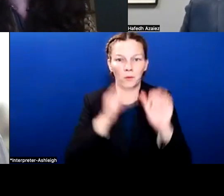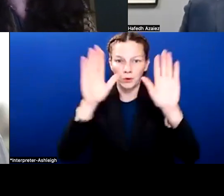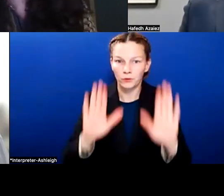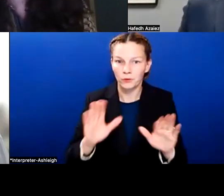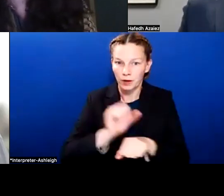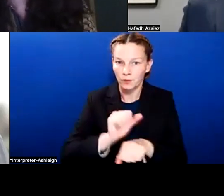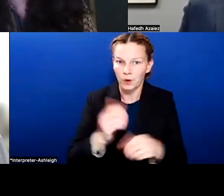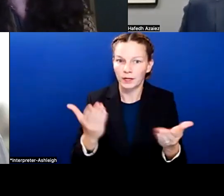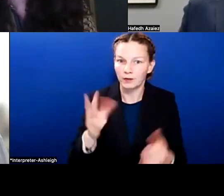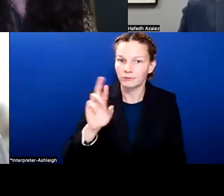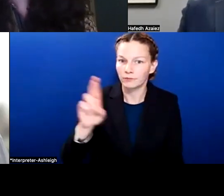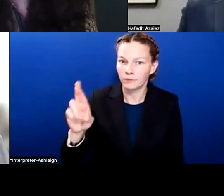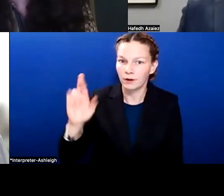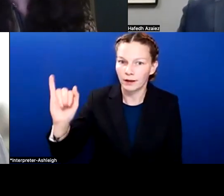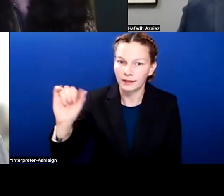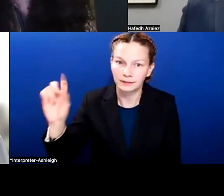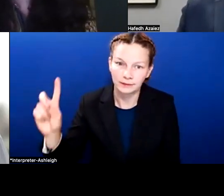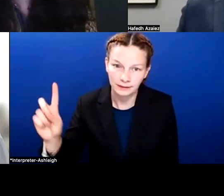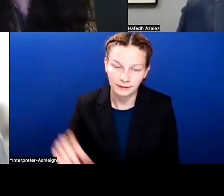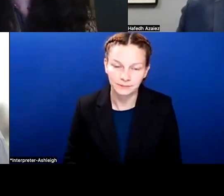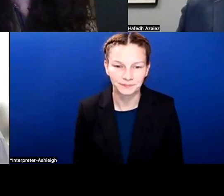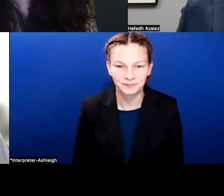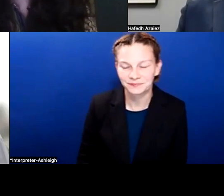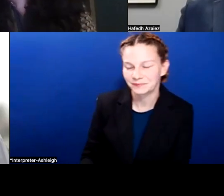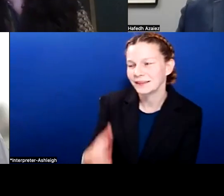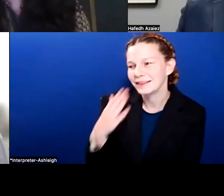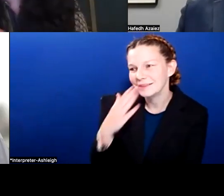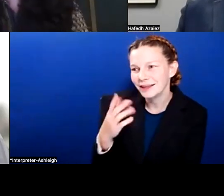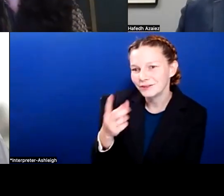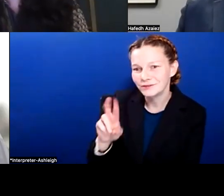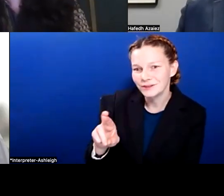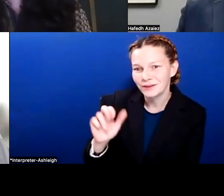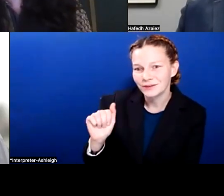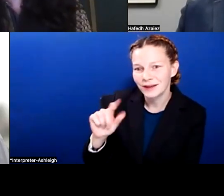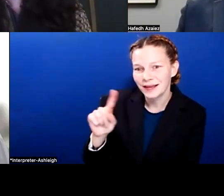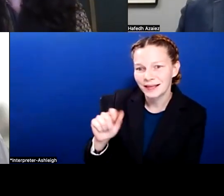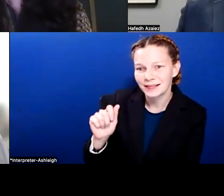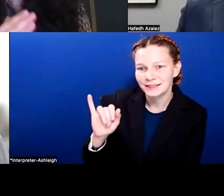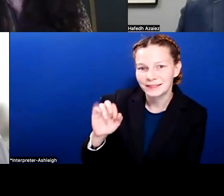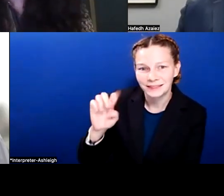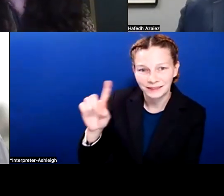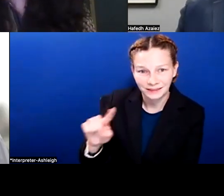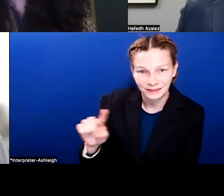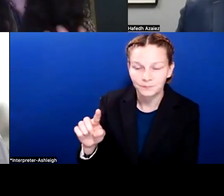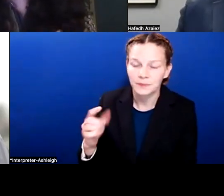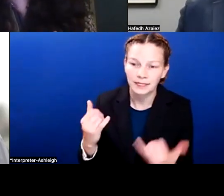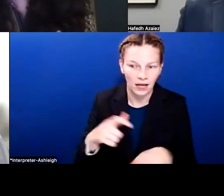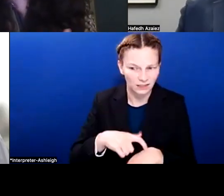Alrighty, thank you Dr. Azaiez. We're a little bit past 7:30, so that was our final question for the evening. So I wanna thank you, guys, for joining us,